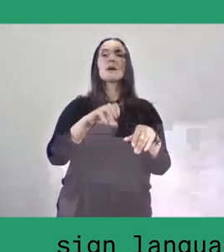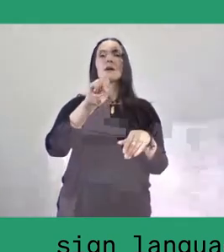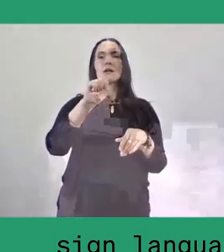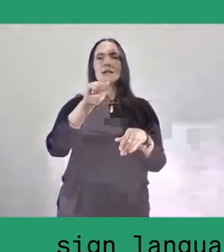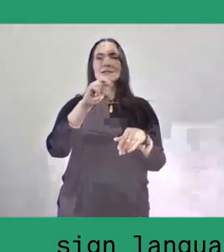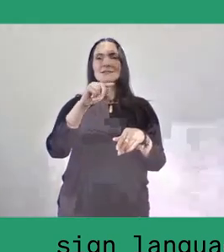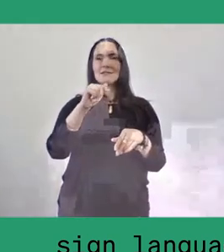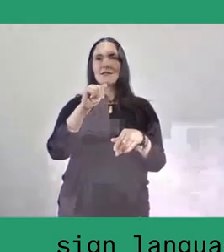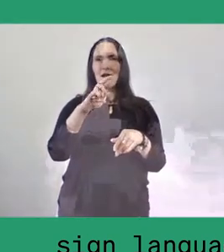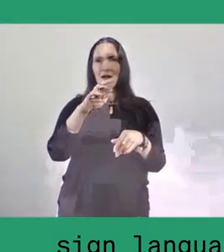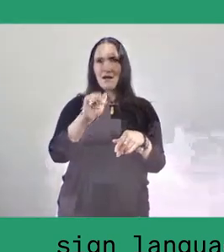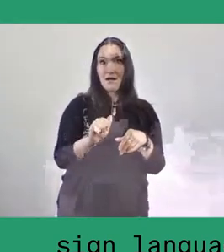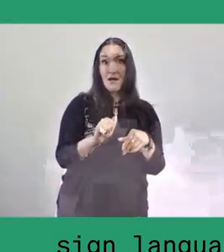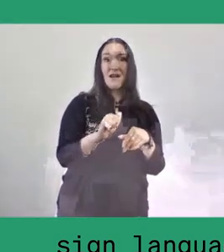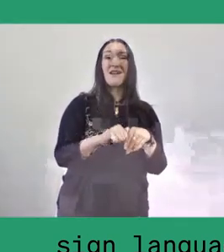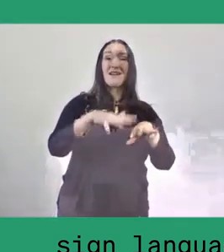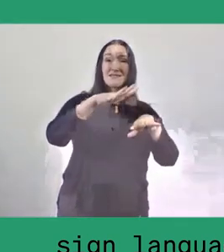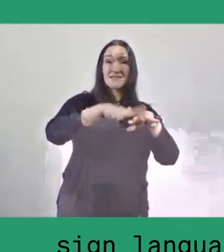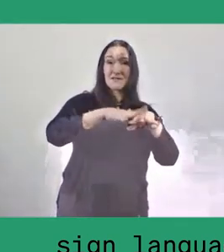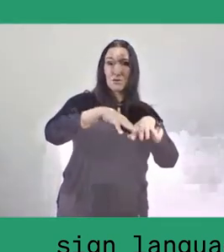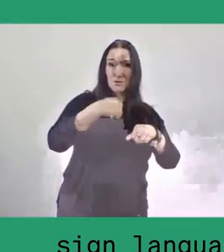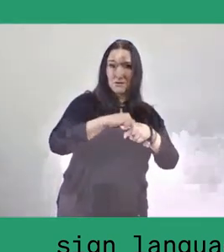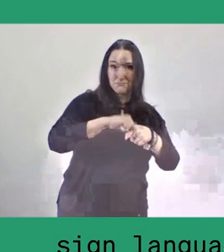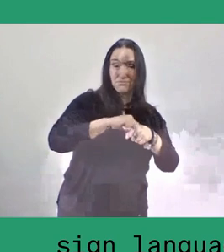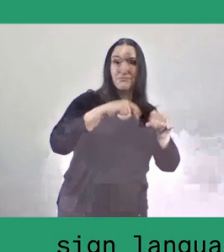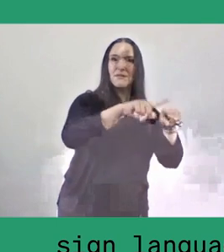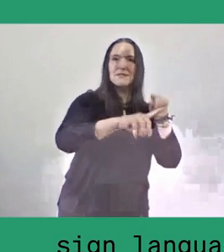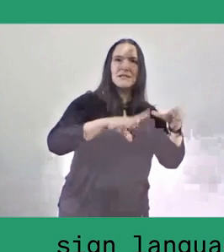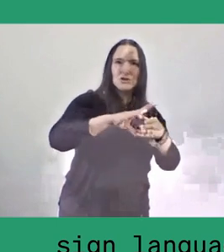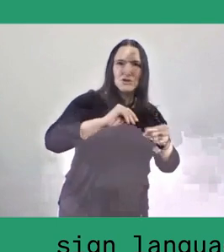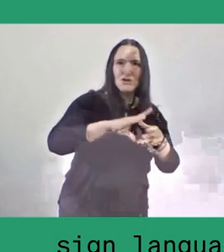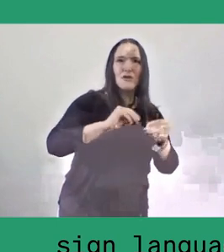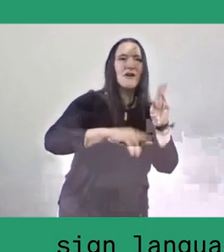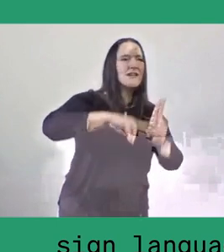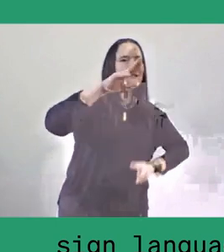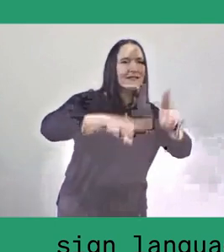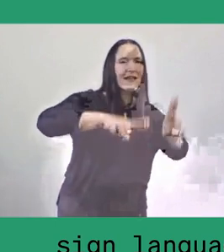I managed to know stories of several kampungs which I would like to share now.